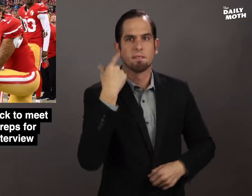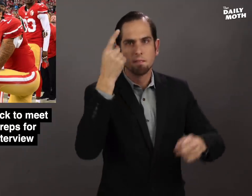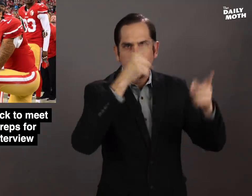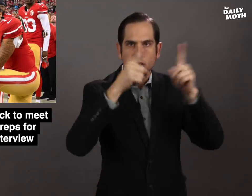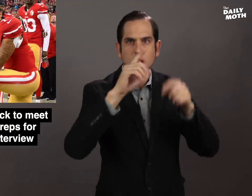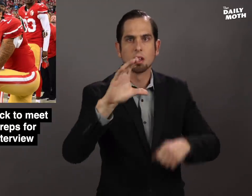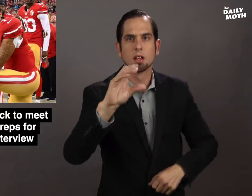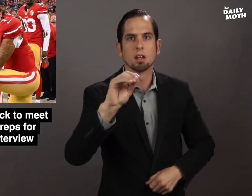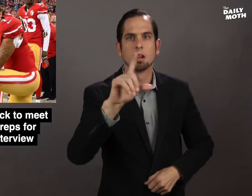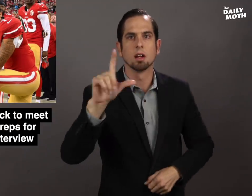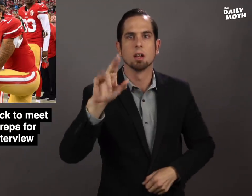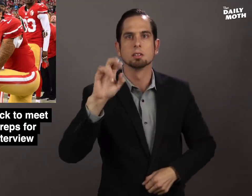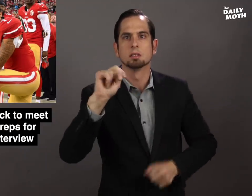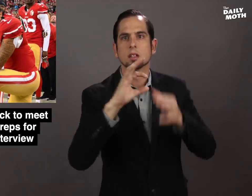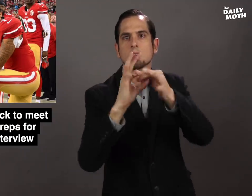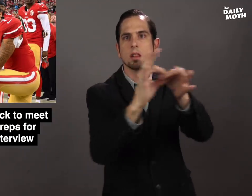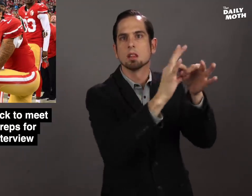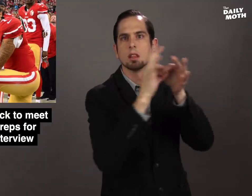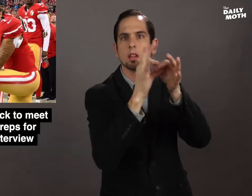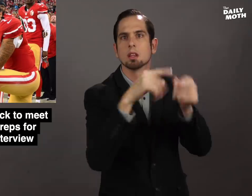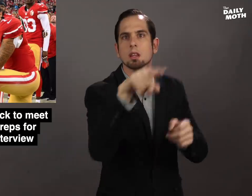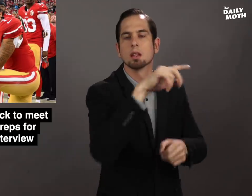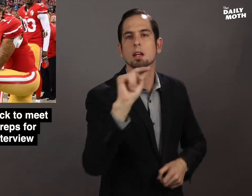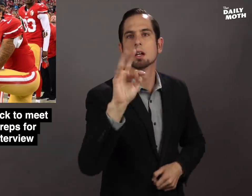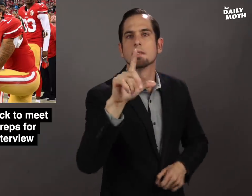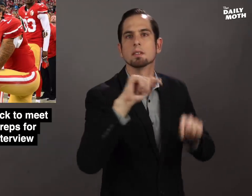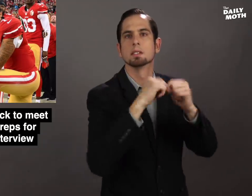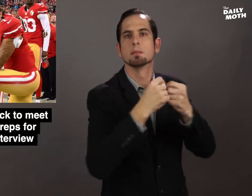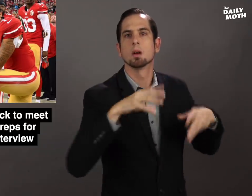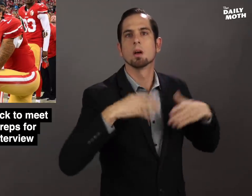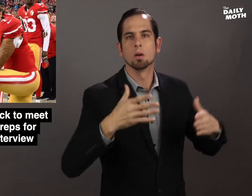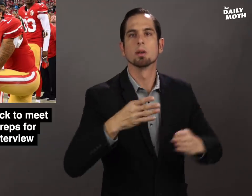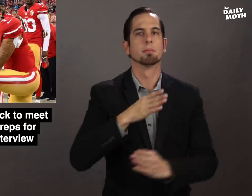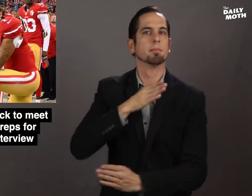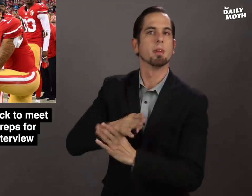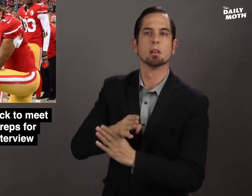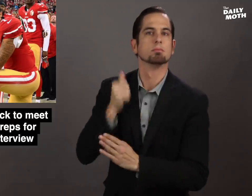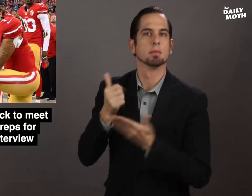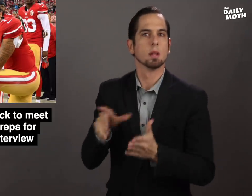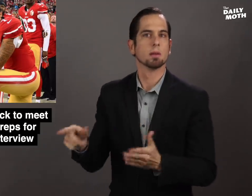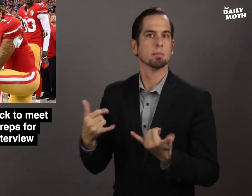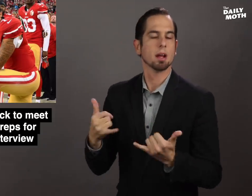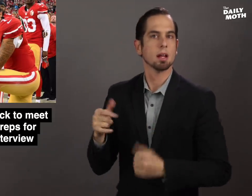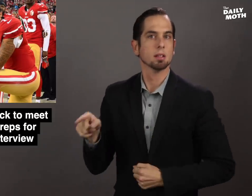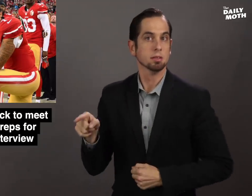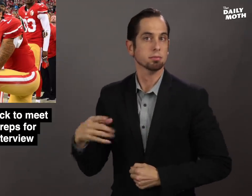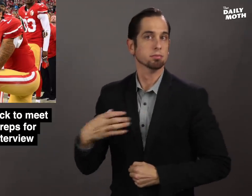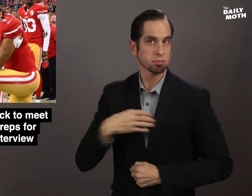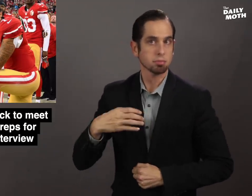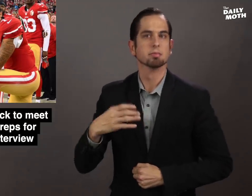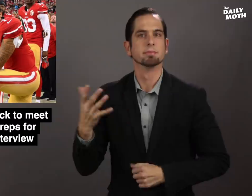collusion among NFL team owners to block him from playing.